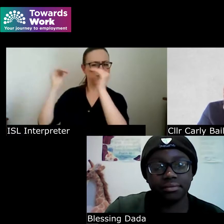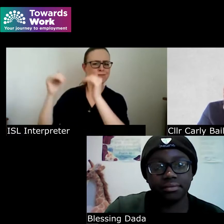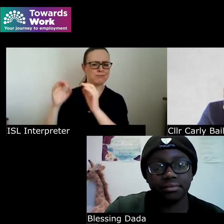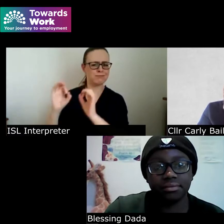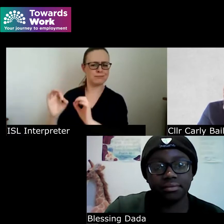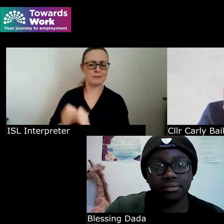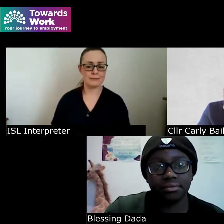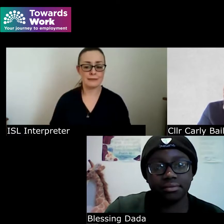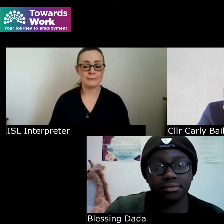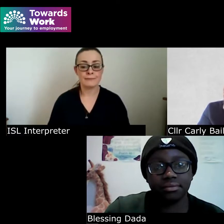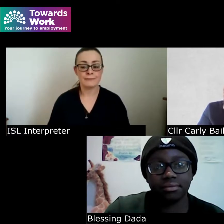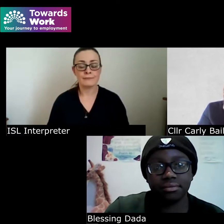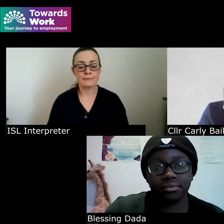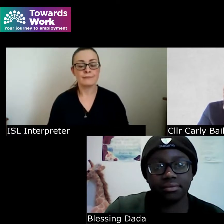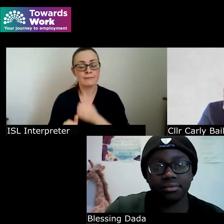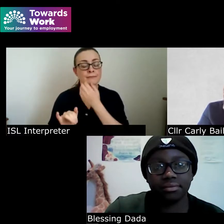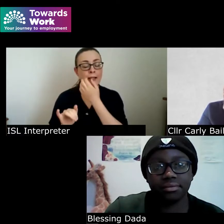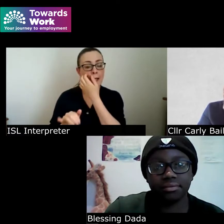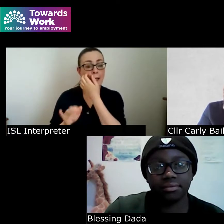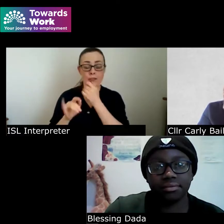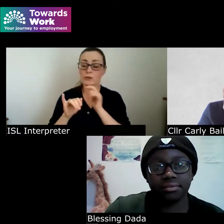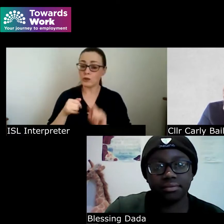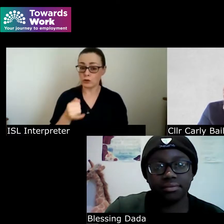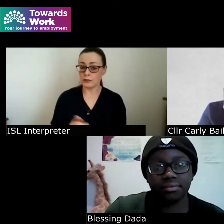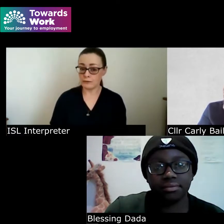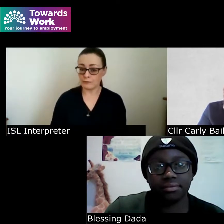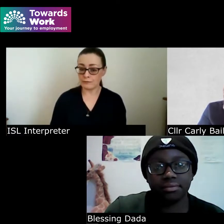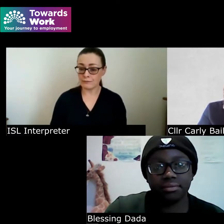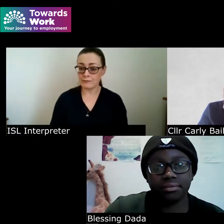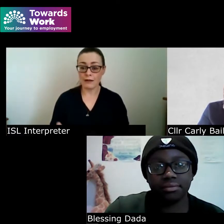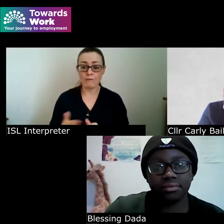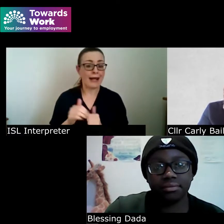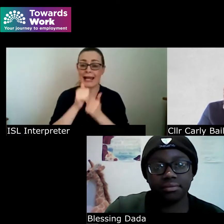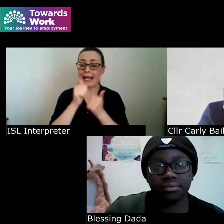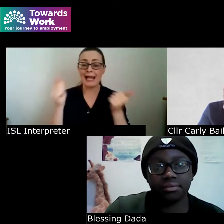yeah look it's been a journey and for any entrepreneur not just someone with a disability